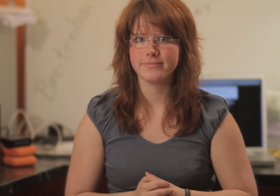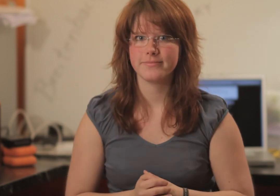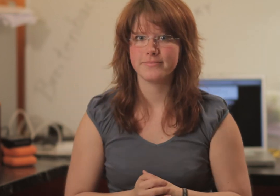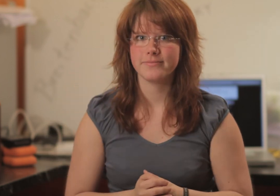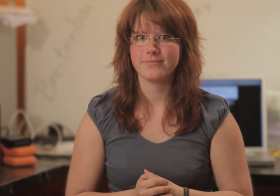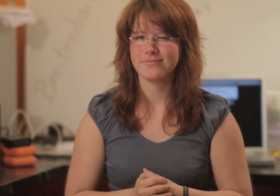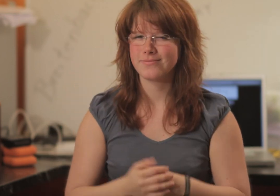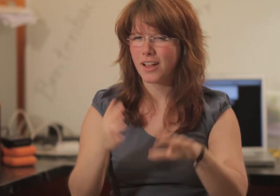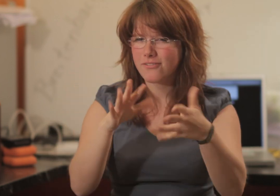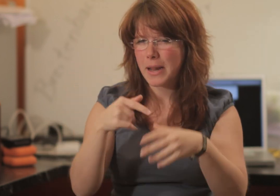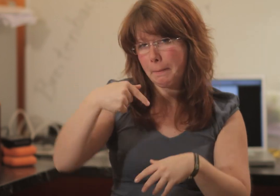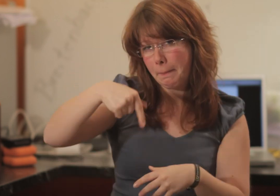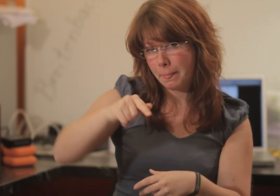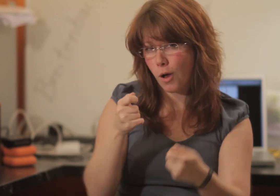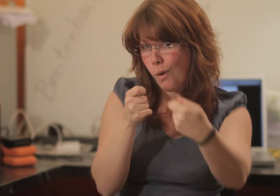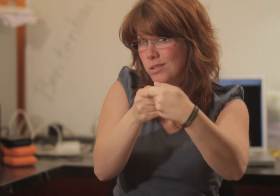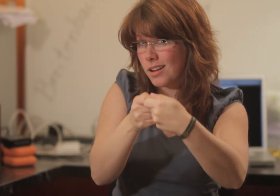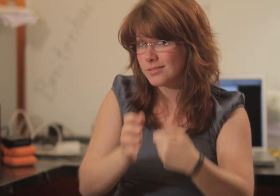Maybe soon we get in touch?!